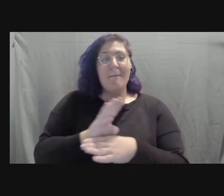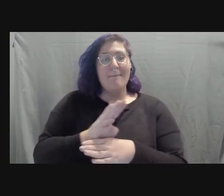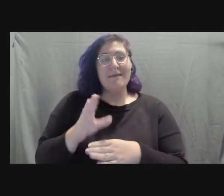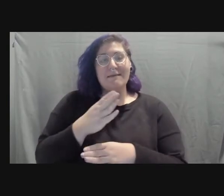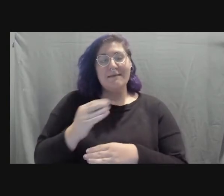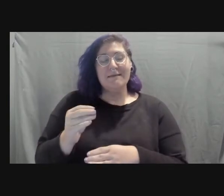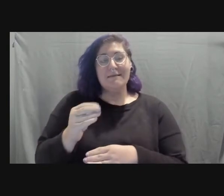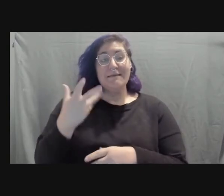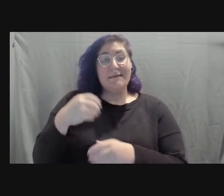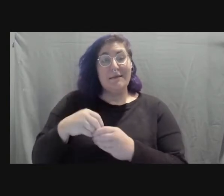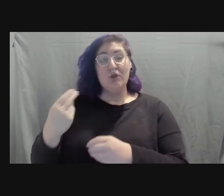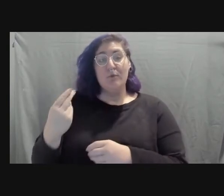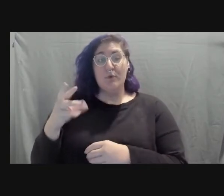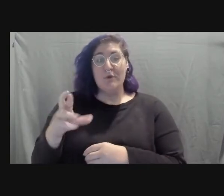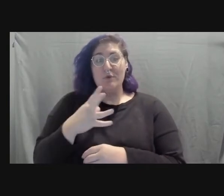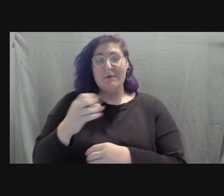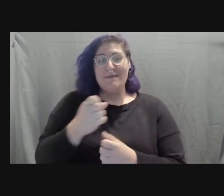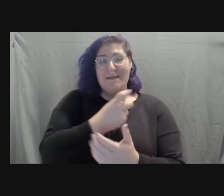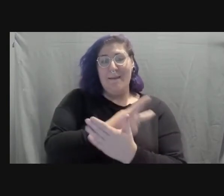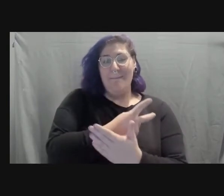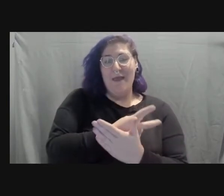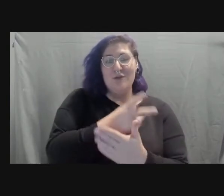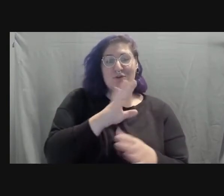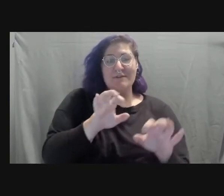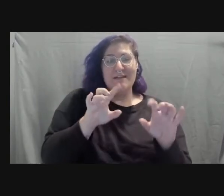and a Master of Education and Learning and Technology.